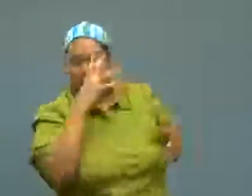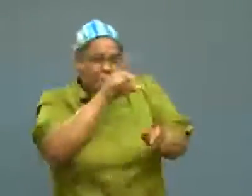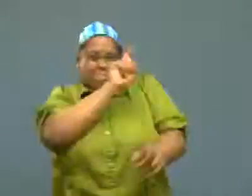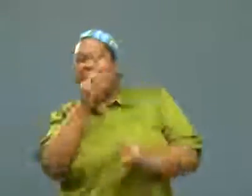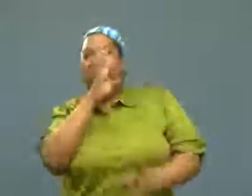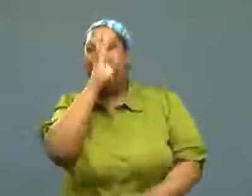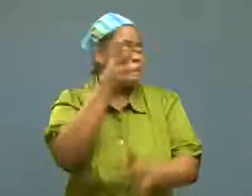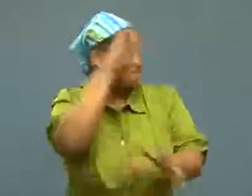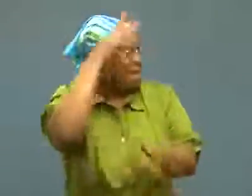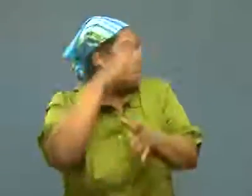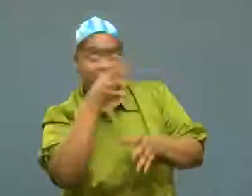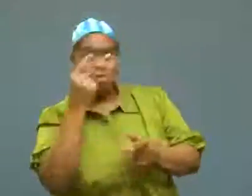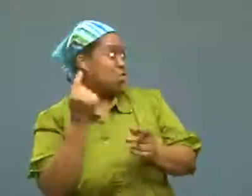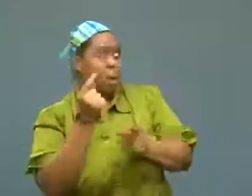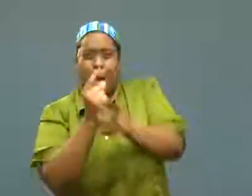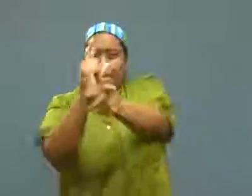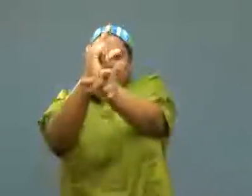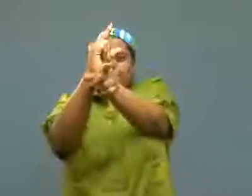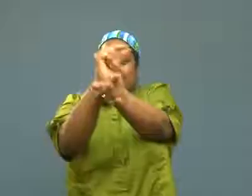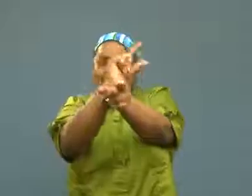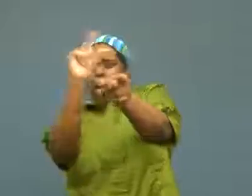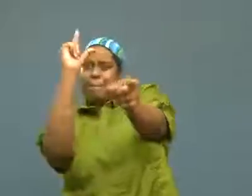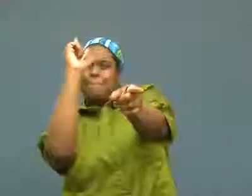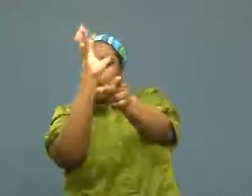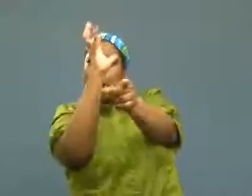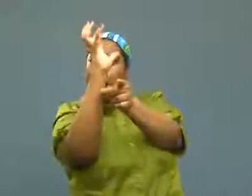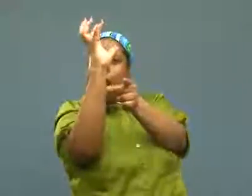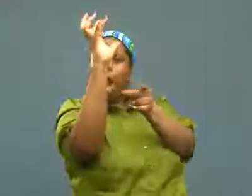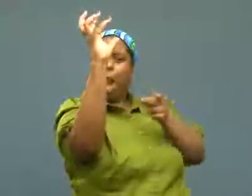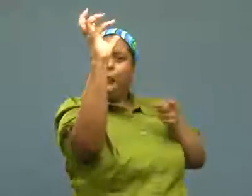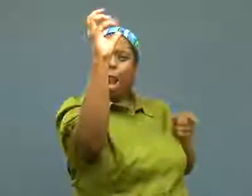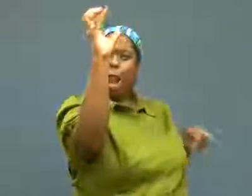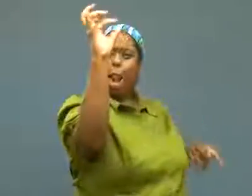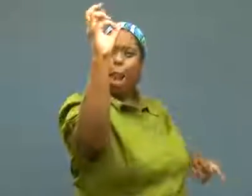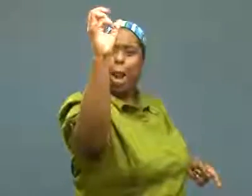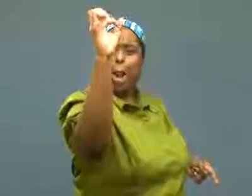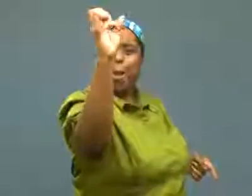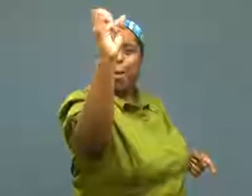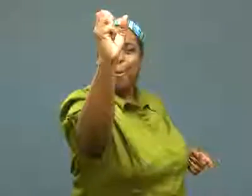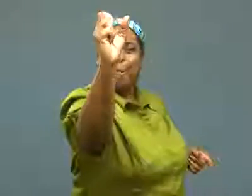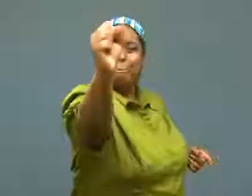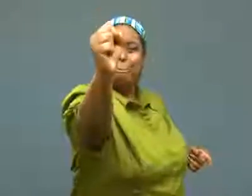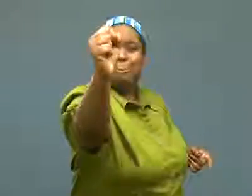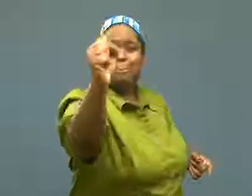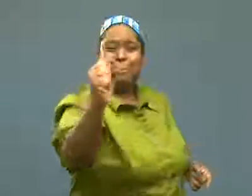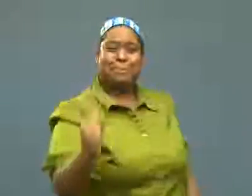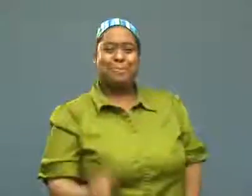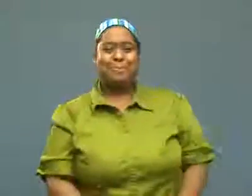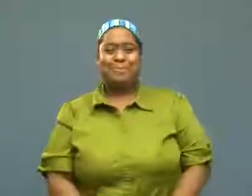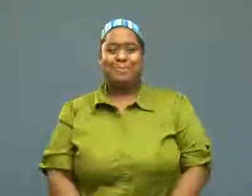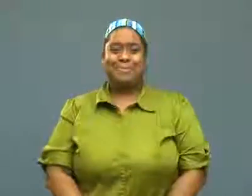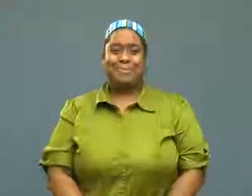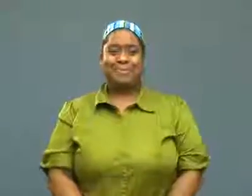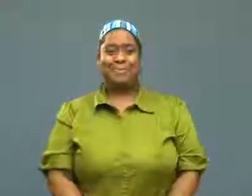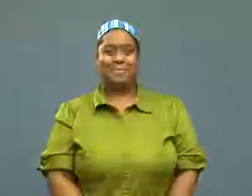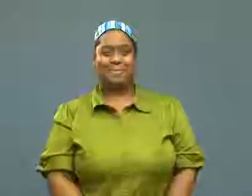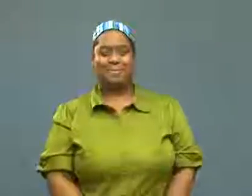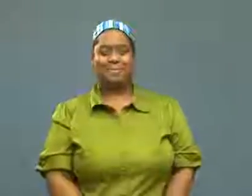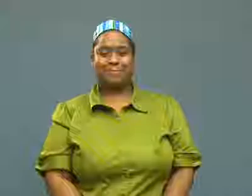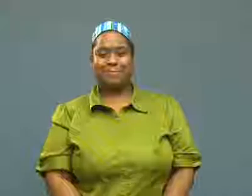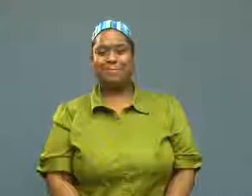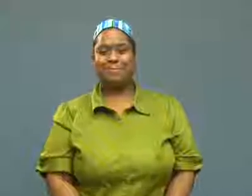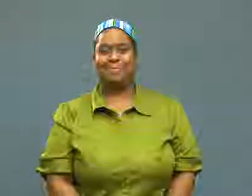My mother was yelling, he took off in the car and left her in the dust.